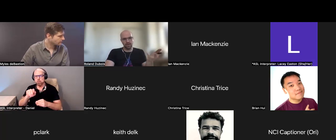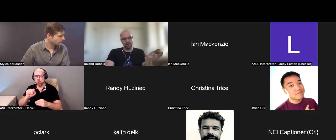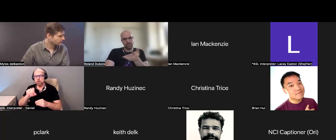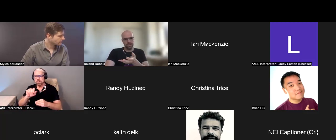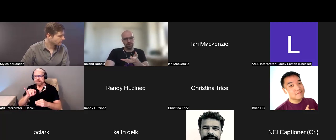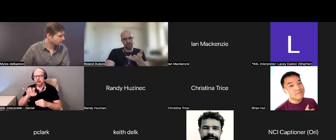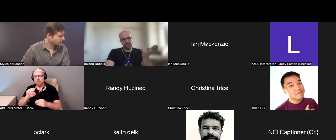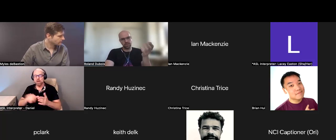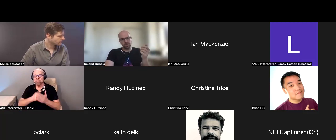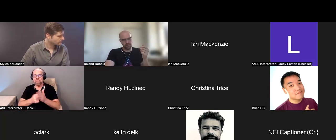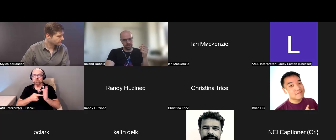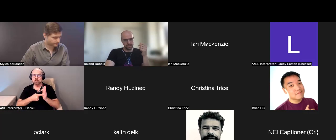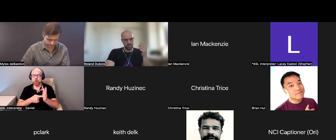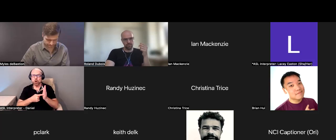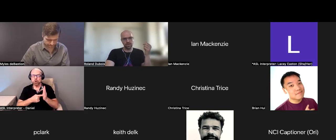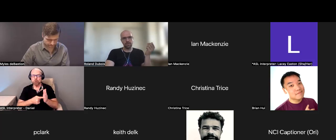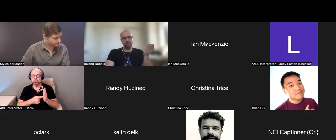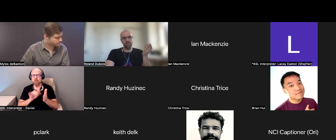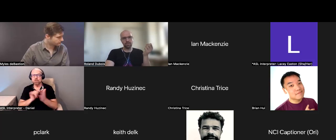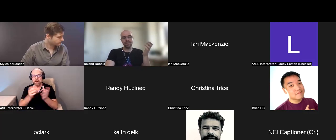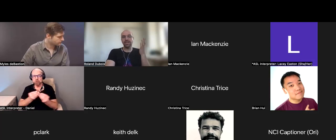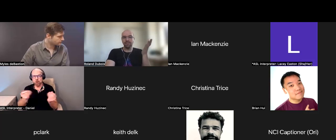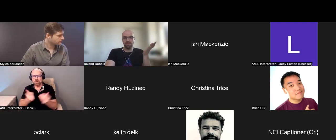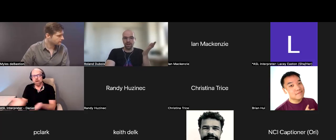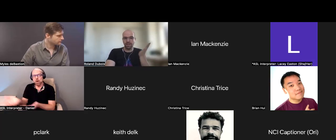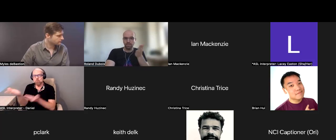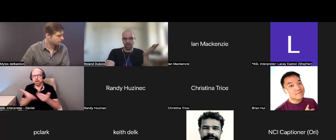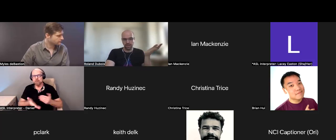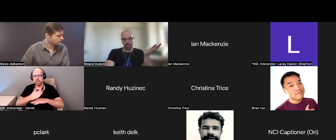of the solution that they bring to the table for a common problem that they defined in the beginning.